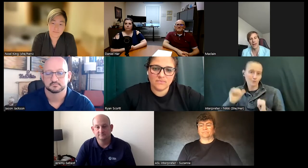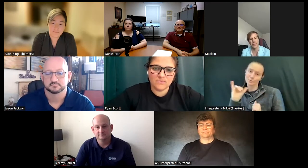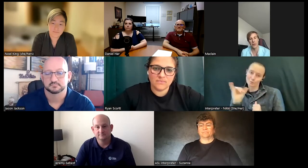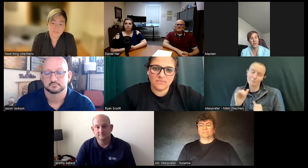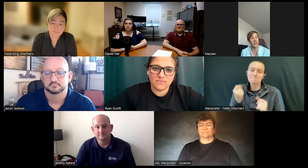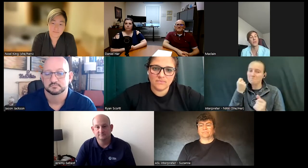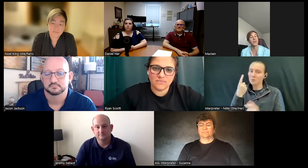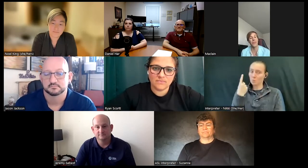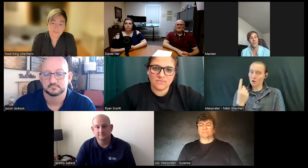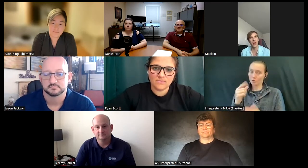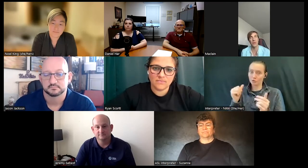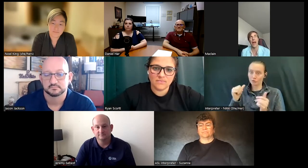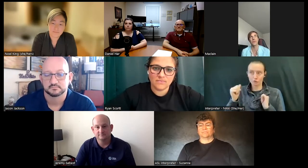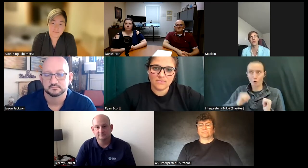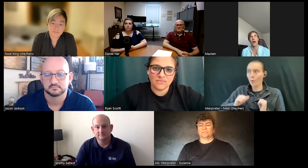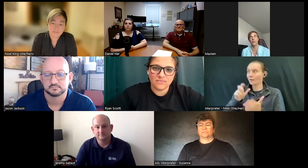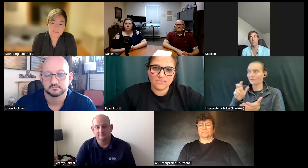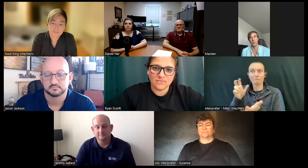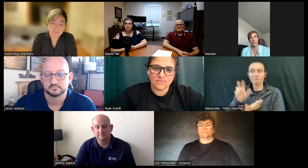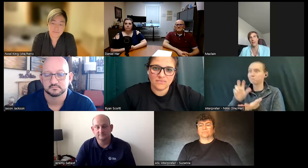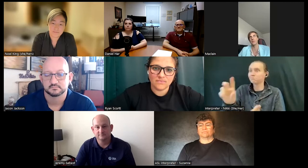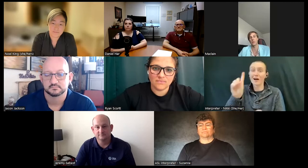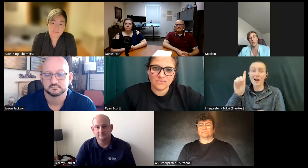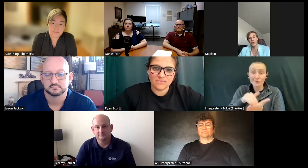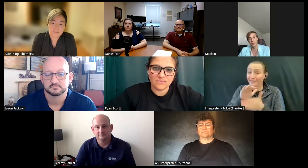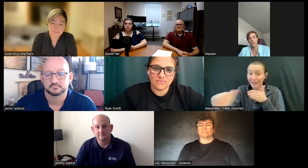where I spend over like a hundred hundred thousand dollars collectively